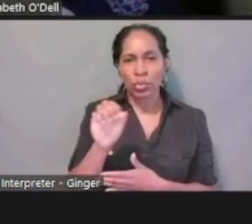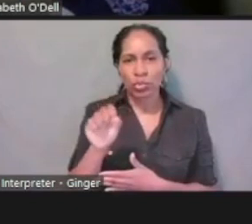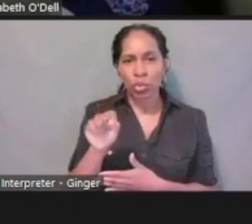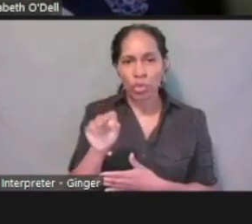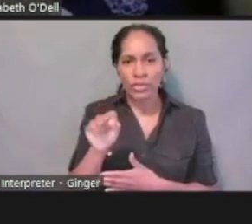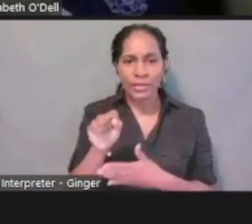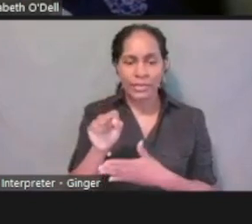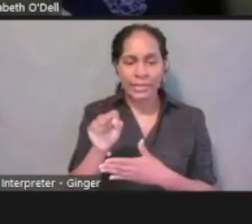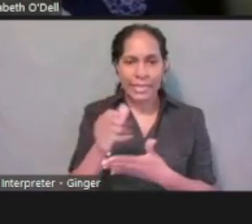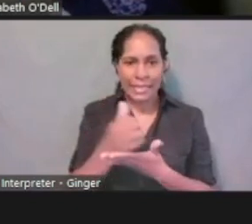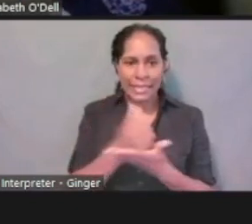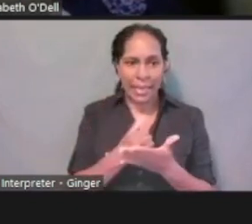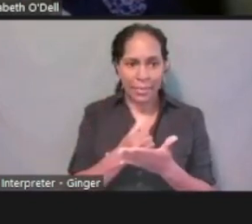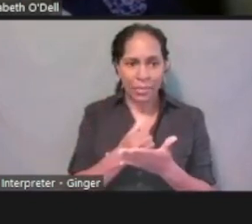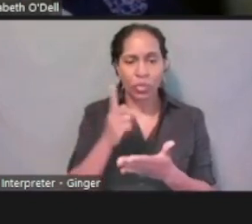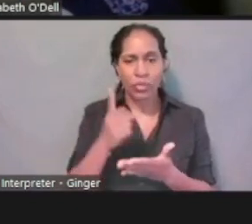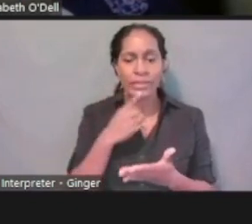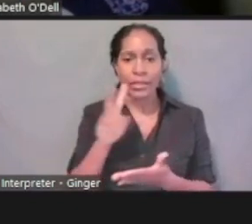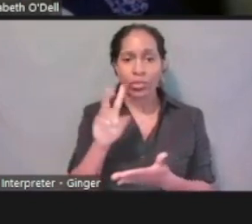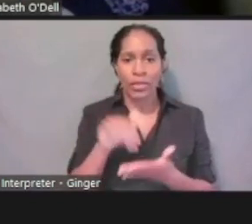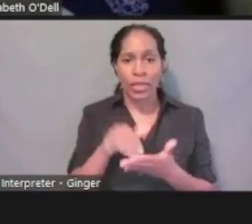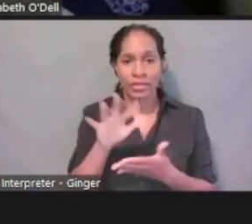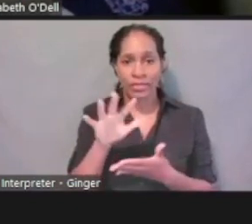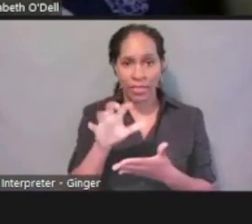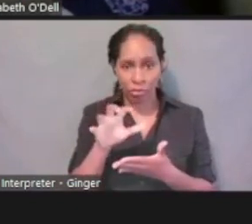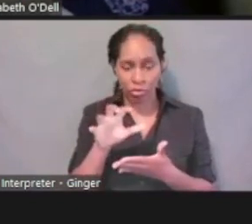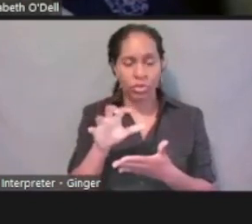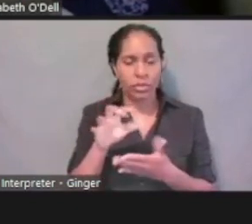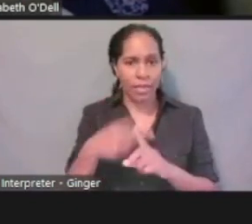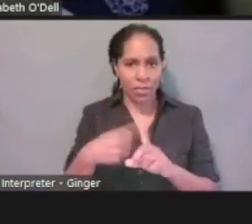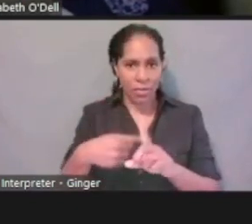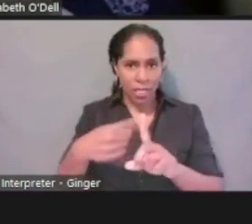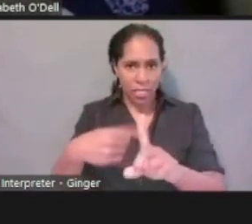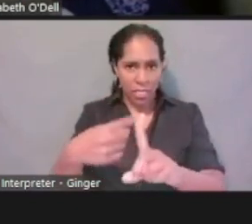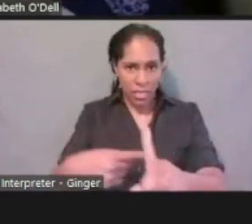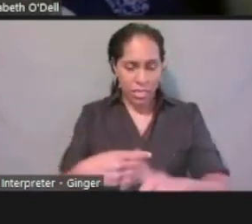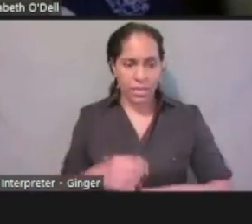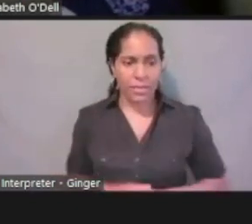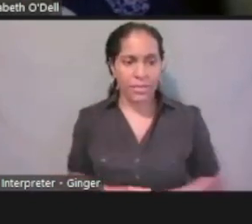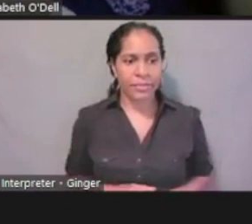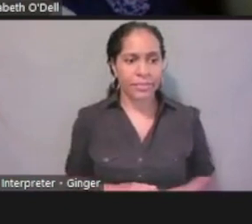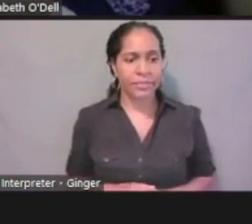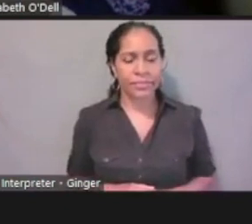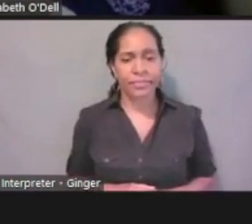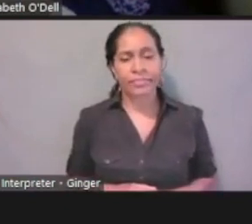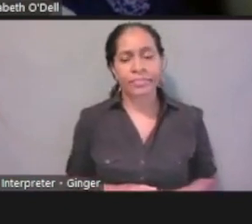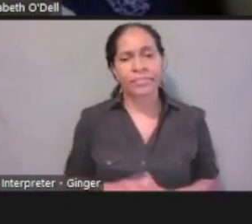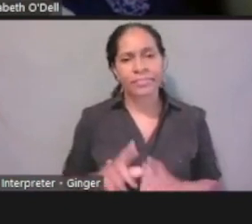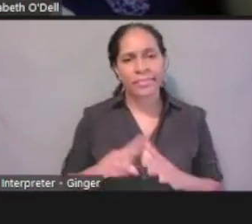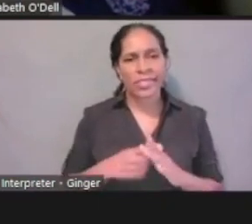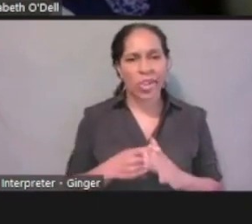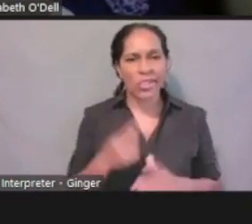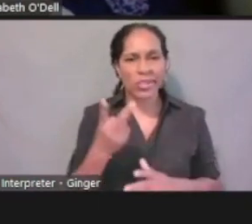and is paid monthly. And she started that job a couple years back,